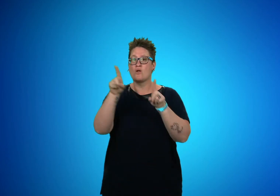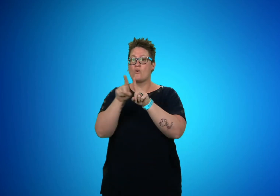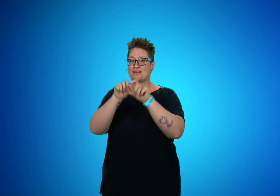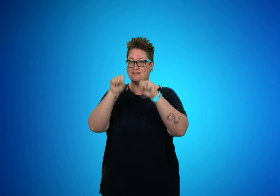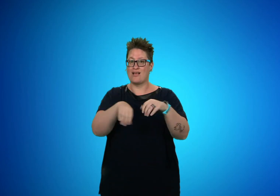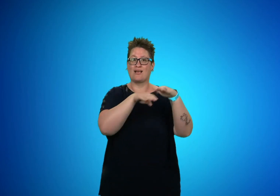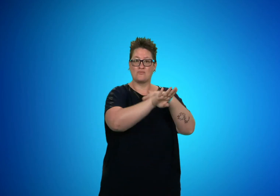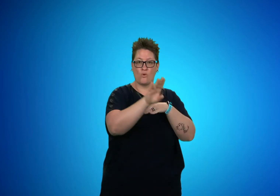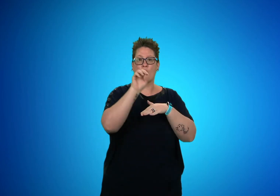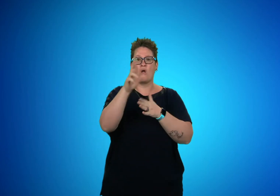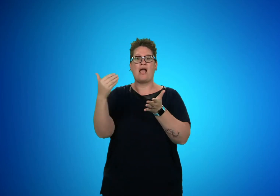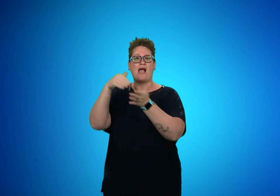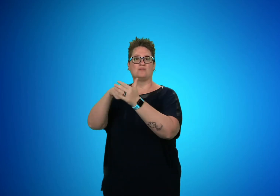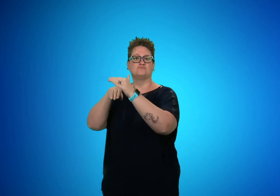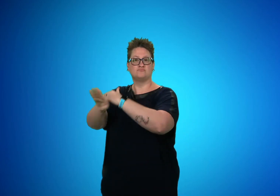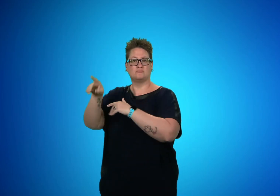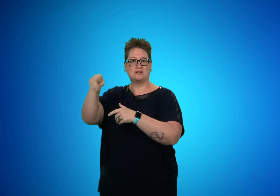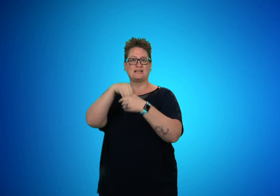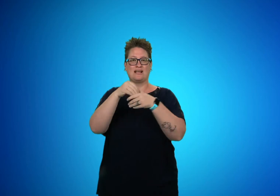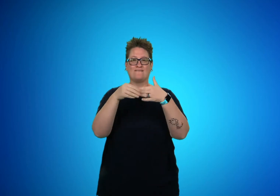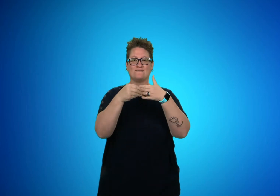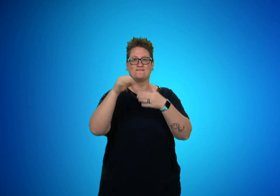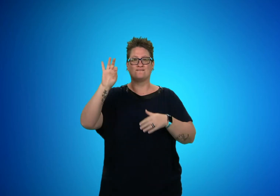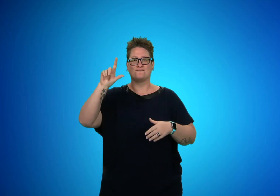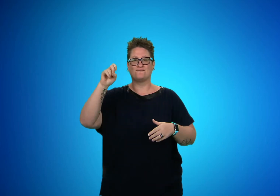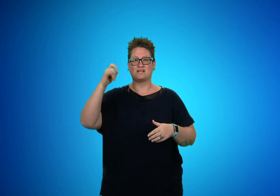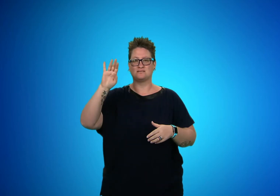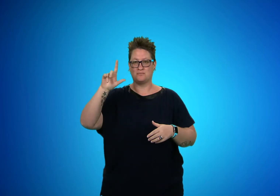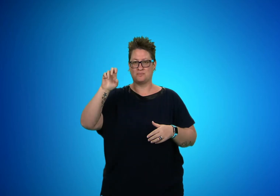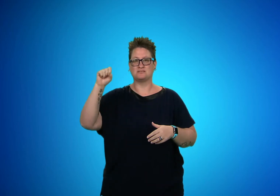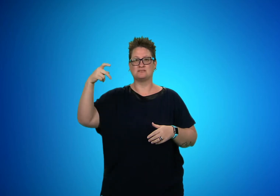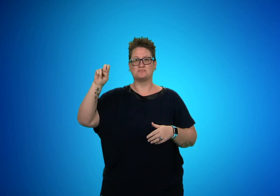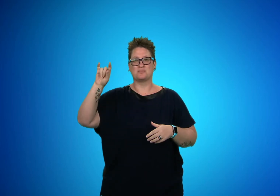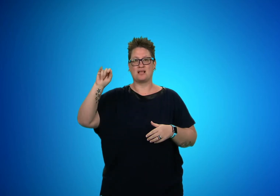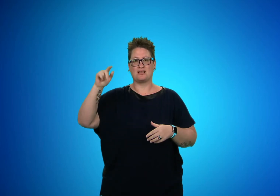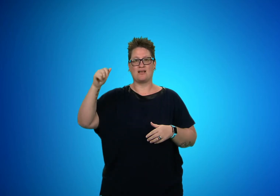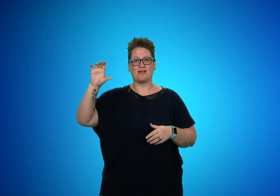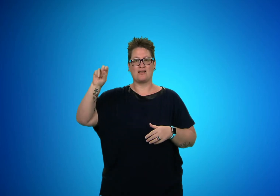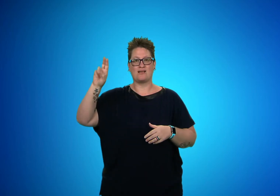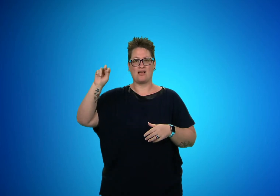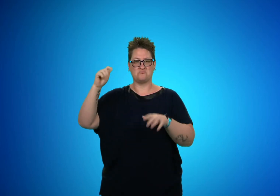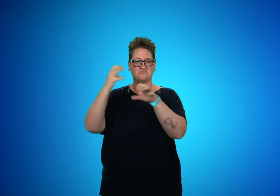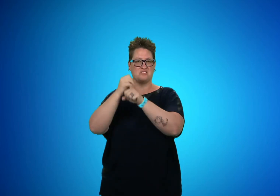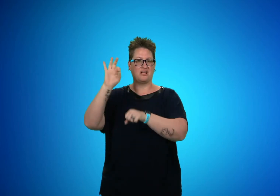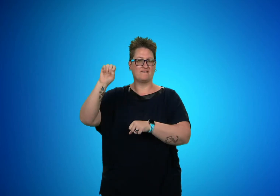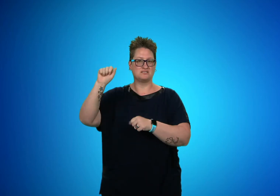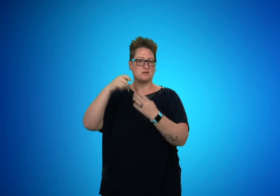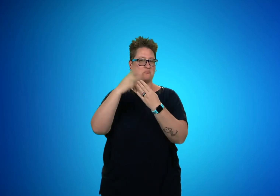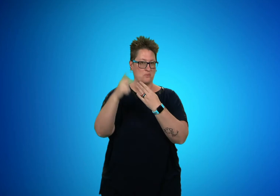You can also enroll or re-enroll into the Flexible Spending Account program.